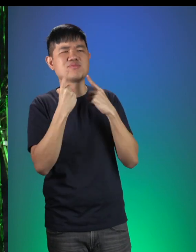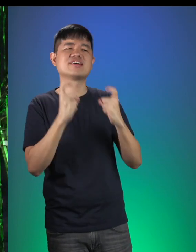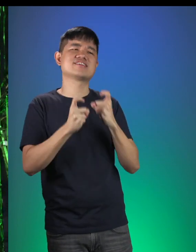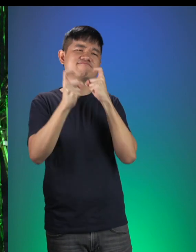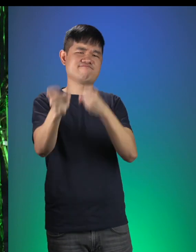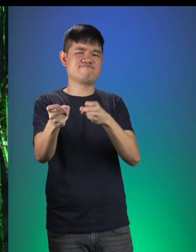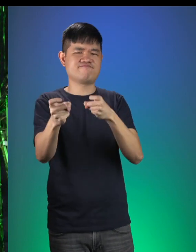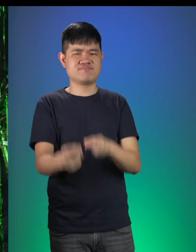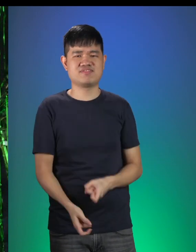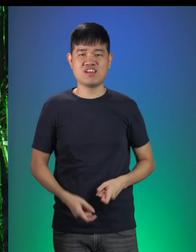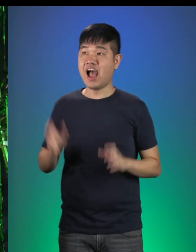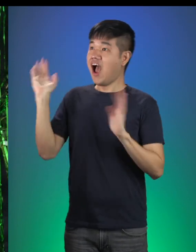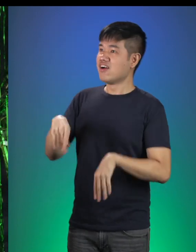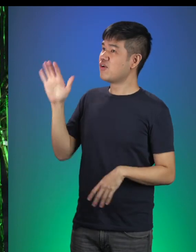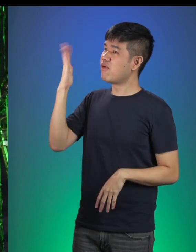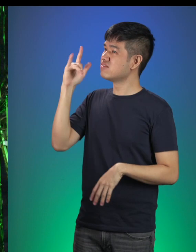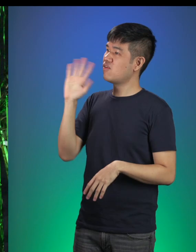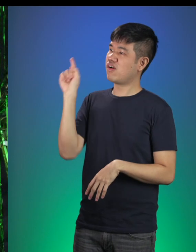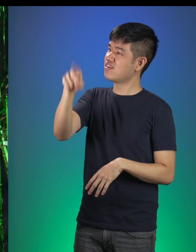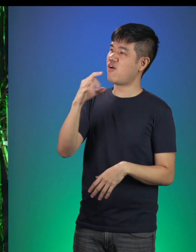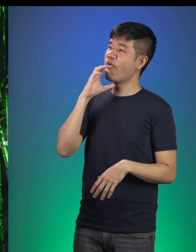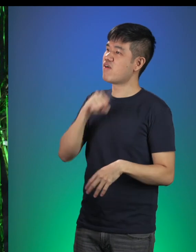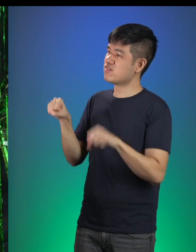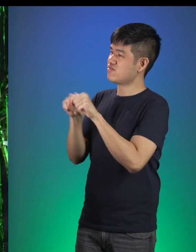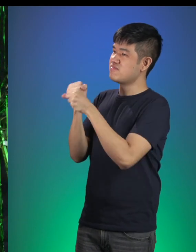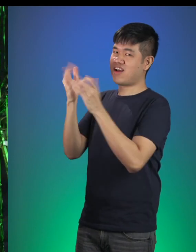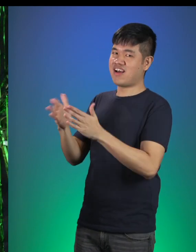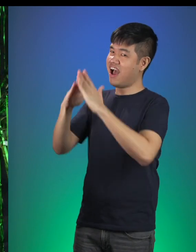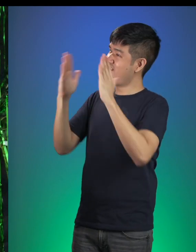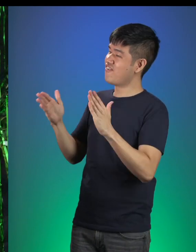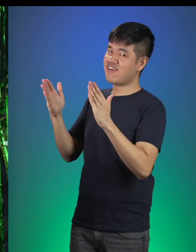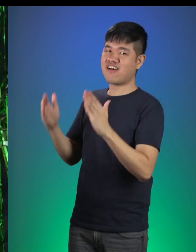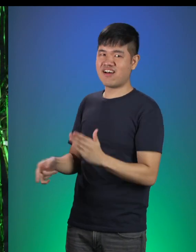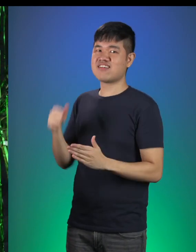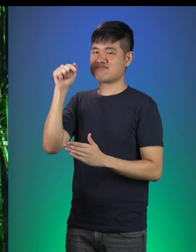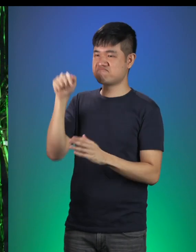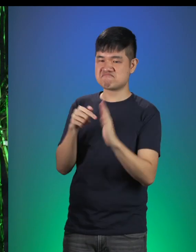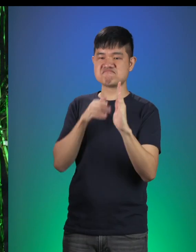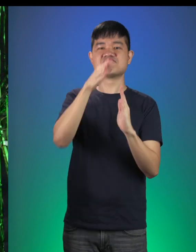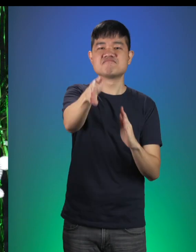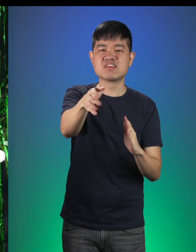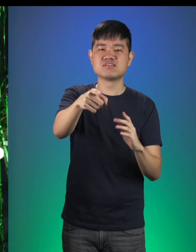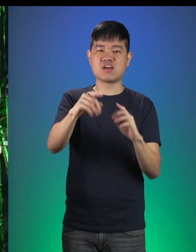Mouse 2: Hey why don’t you go to the Old Shoemaker's House It’s just down the path and behind the oak tree.